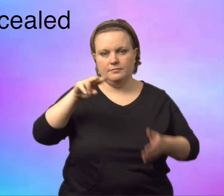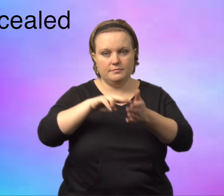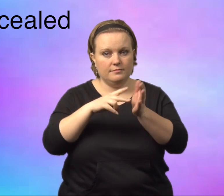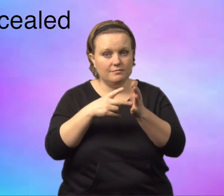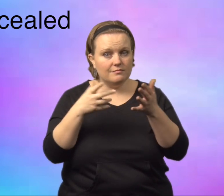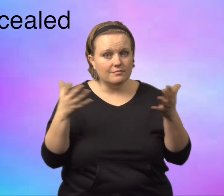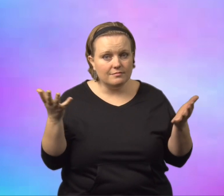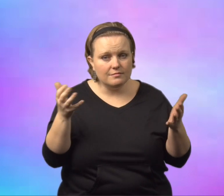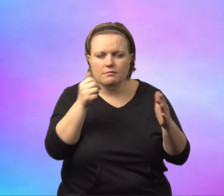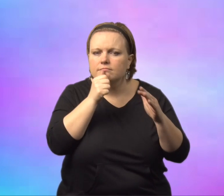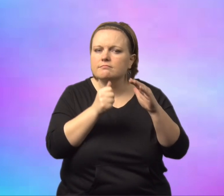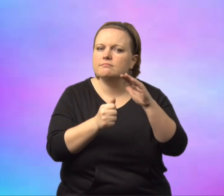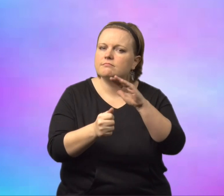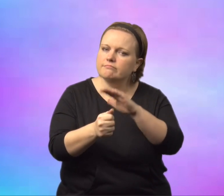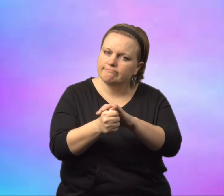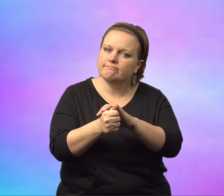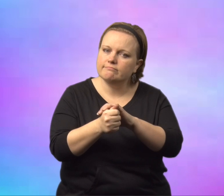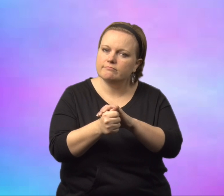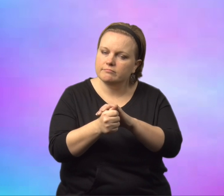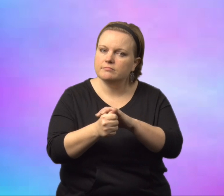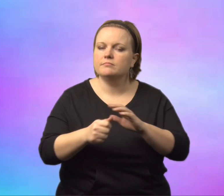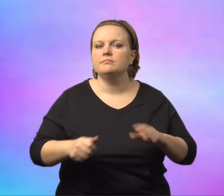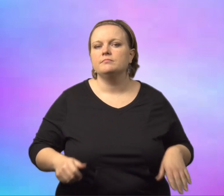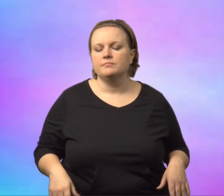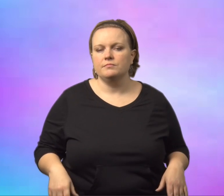Concealed. Concealed means to be hidden.